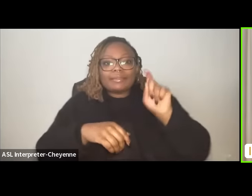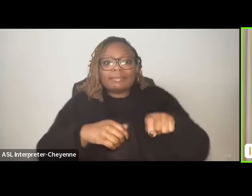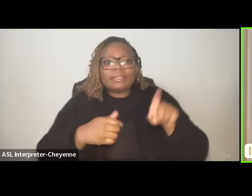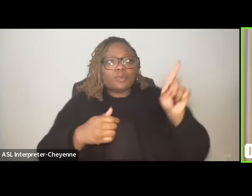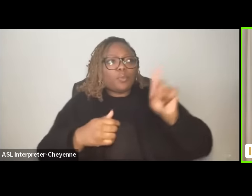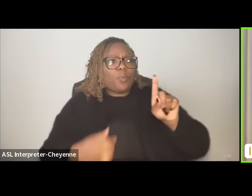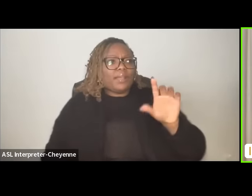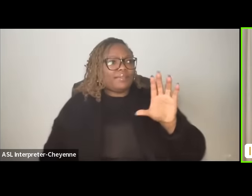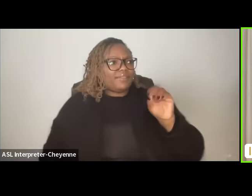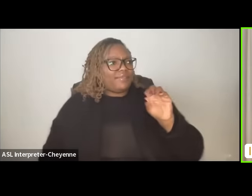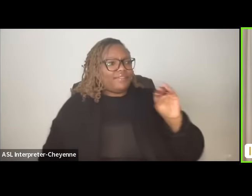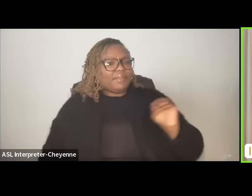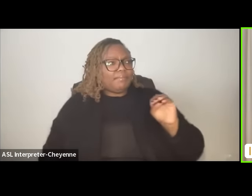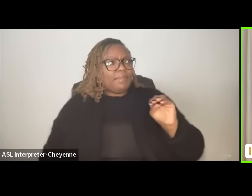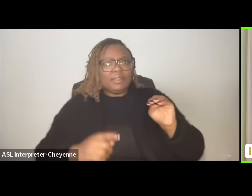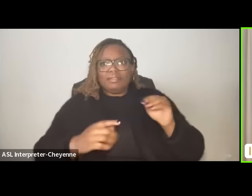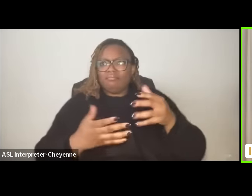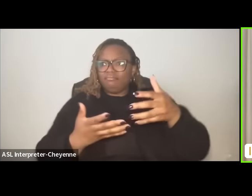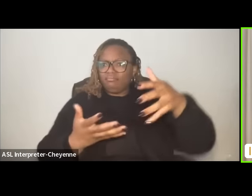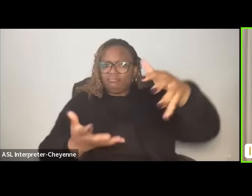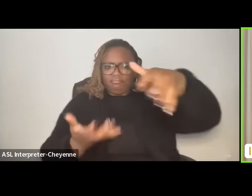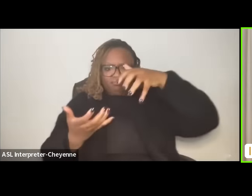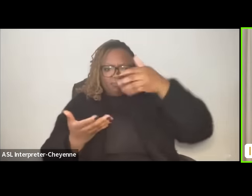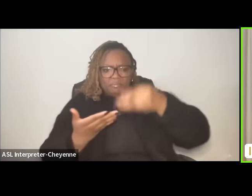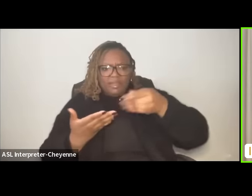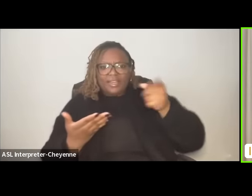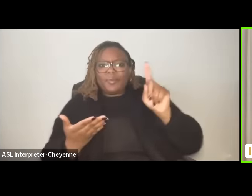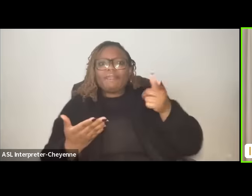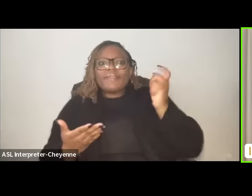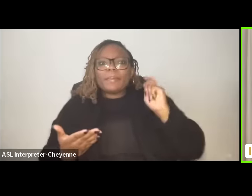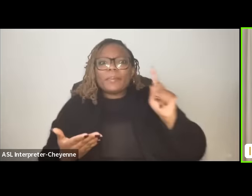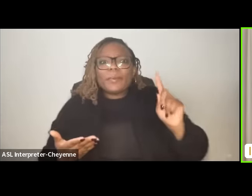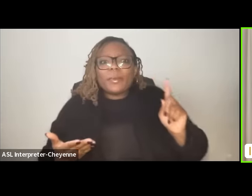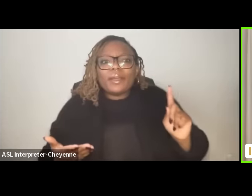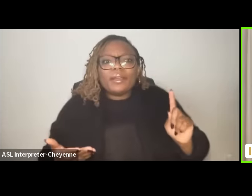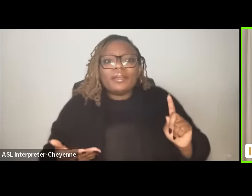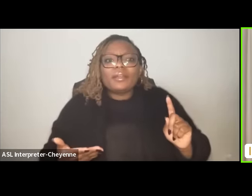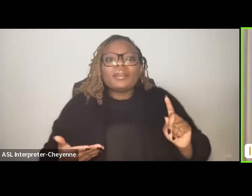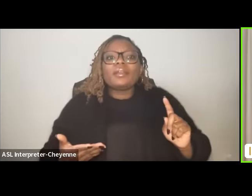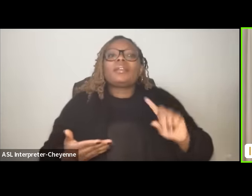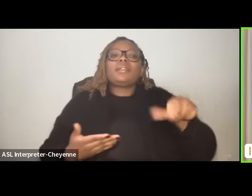million come from right this is another part of the discourse around um the state of play right